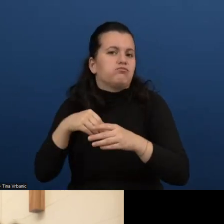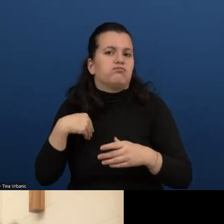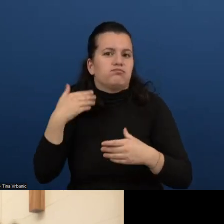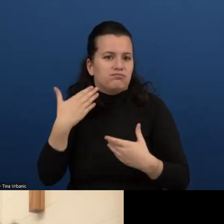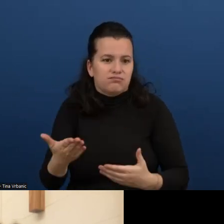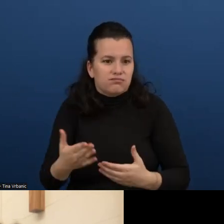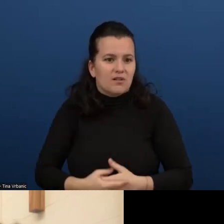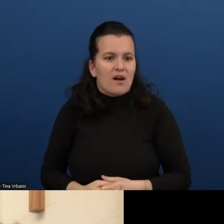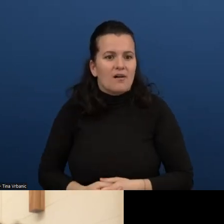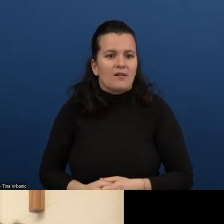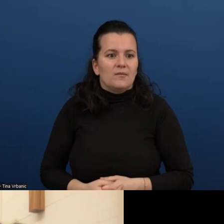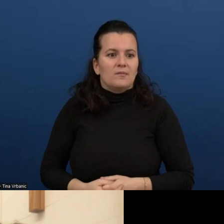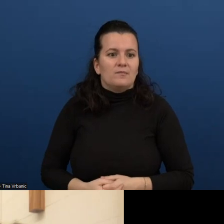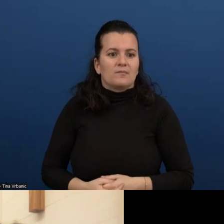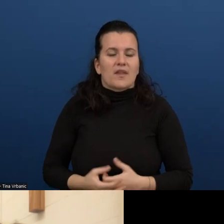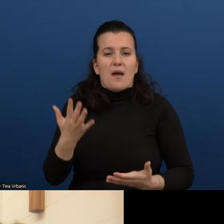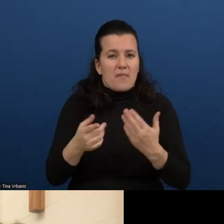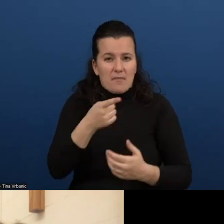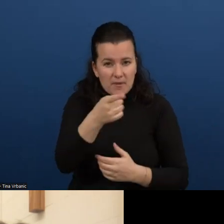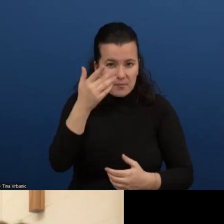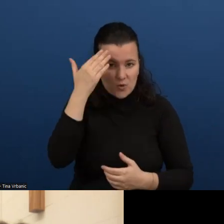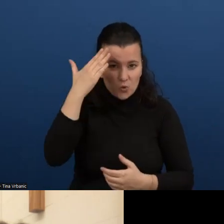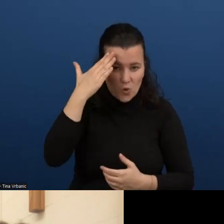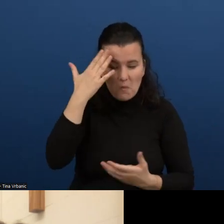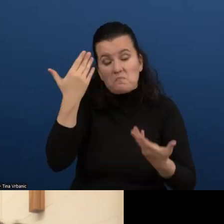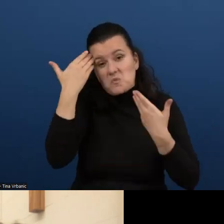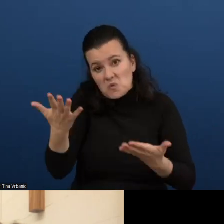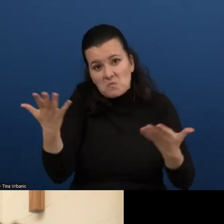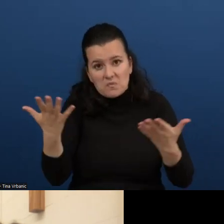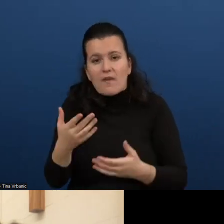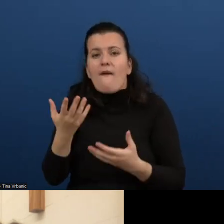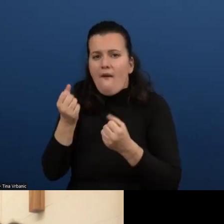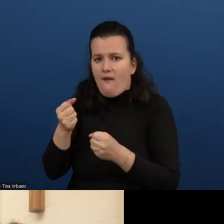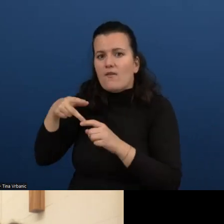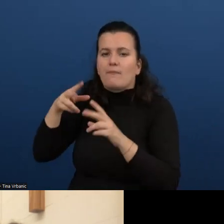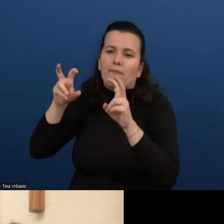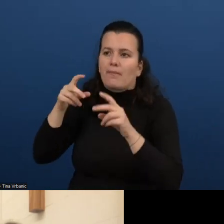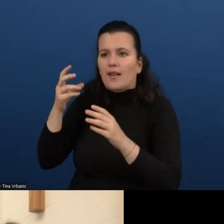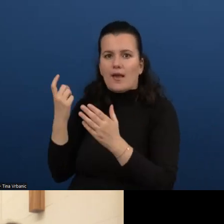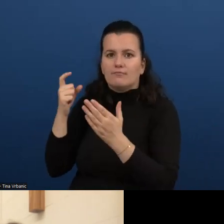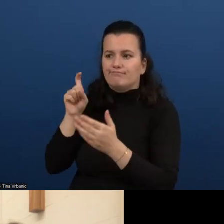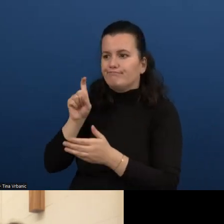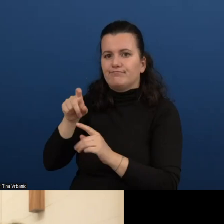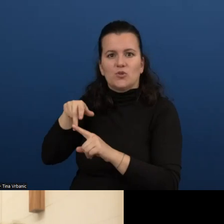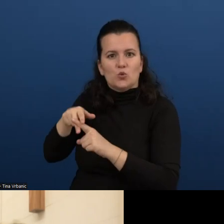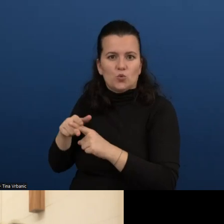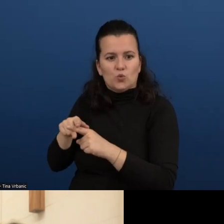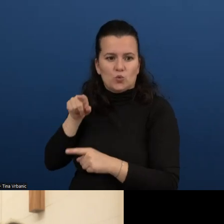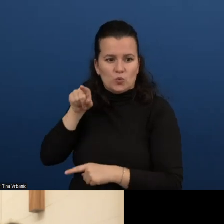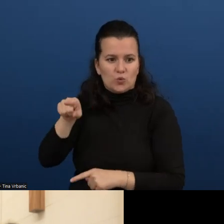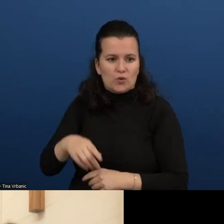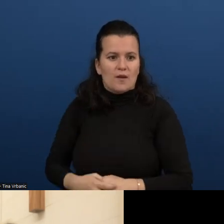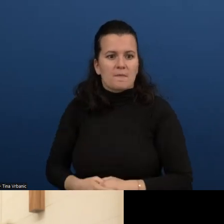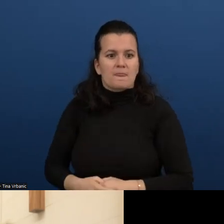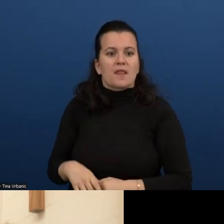But there is a wide tool project and a lot of projects within the W3C around testing